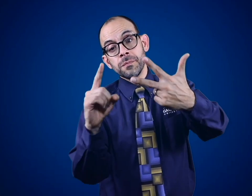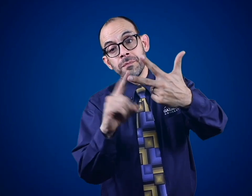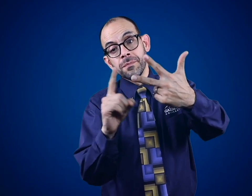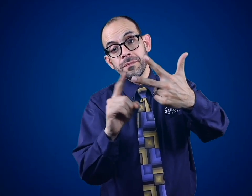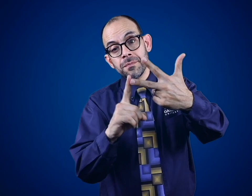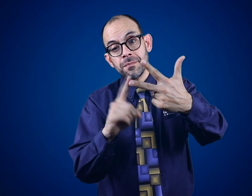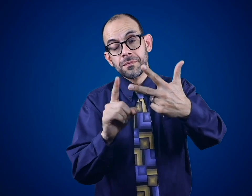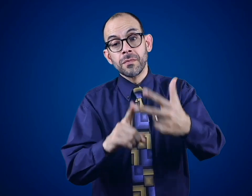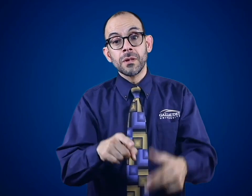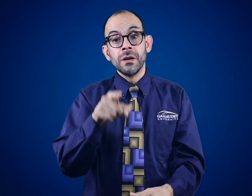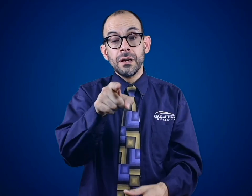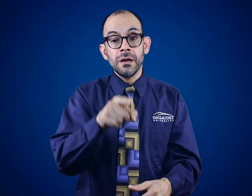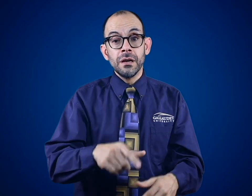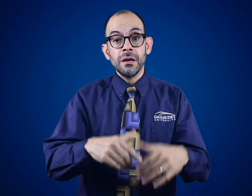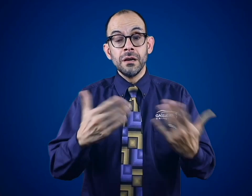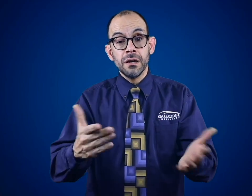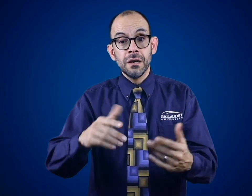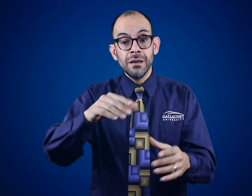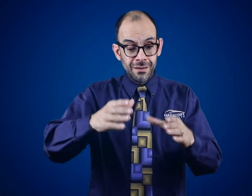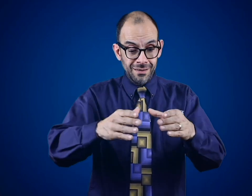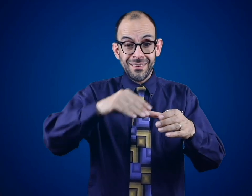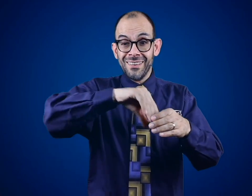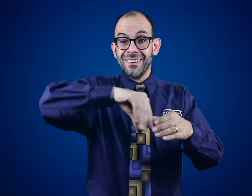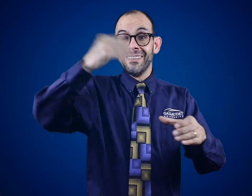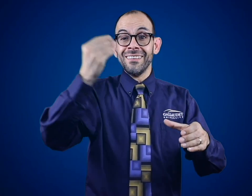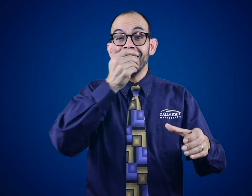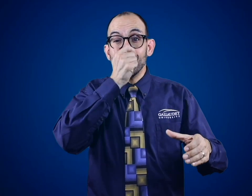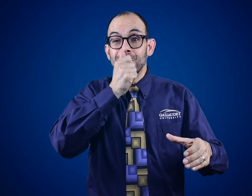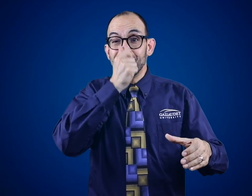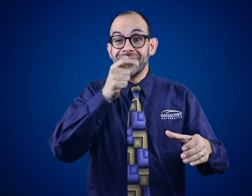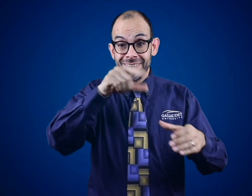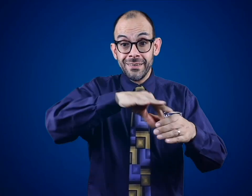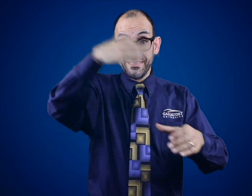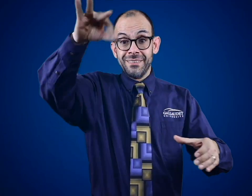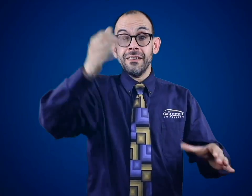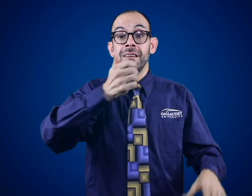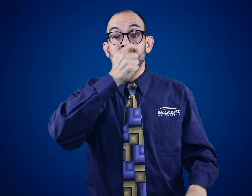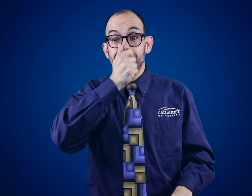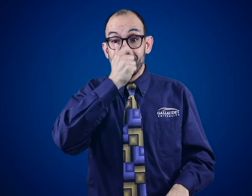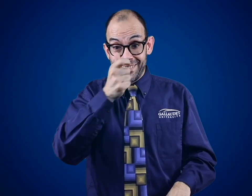Three: if you decide to use a tissue to